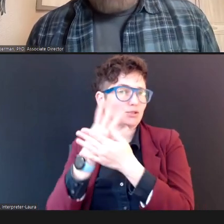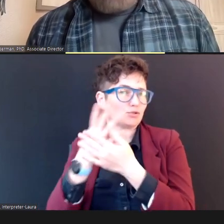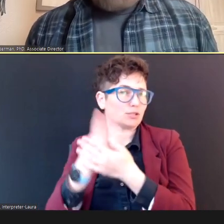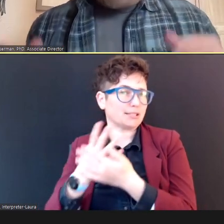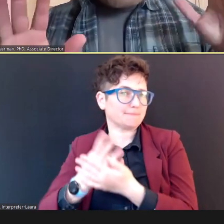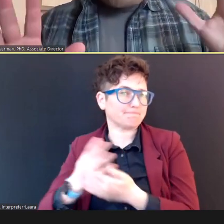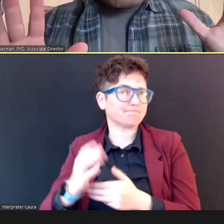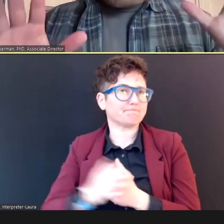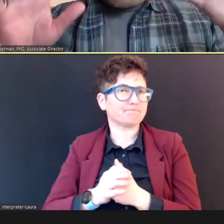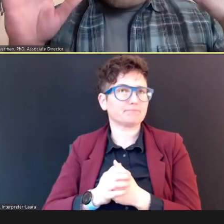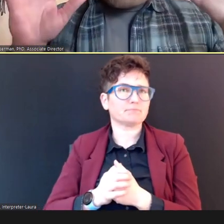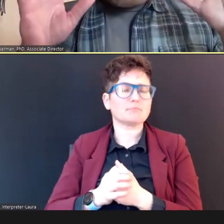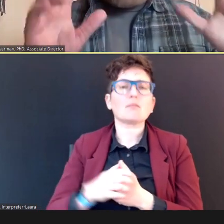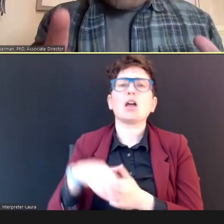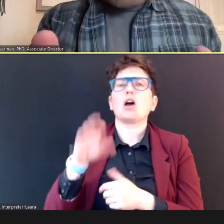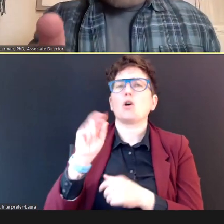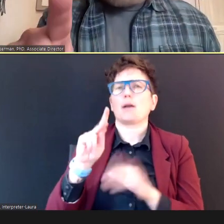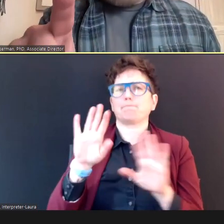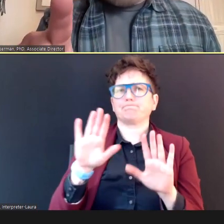just put a pin in it for a second.